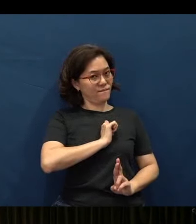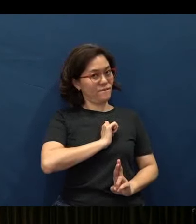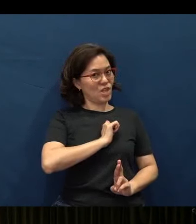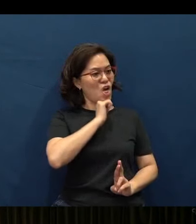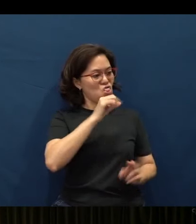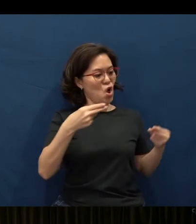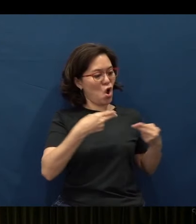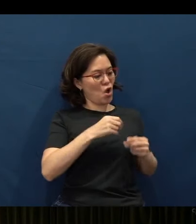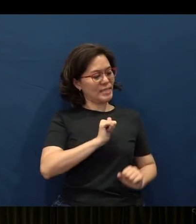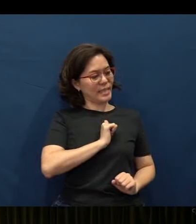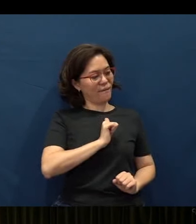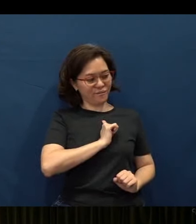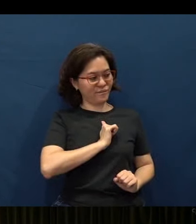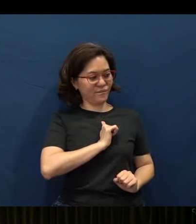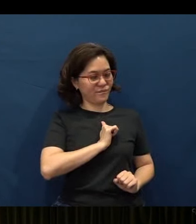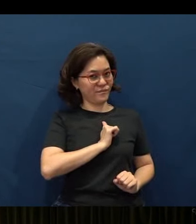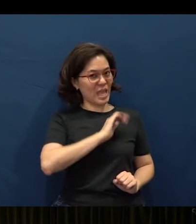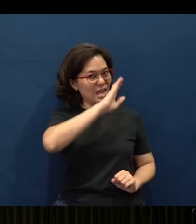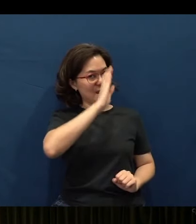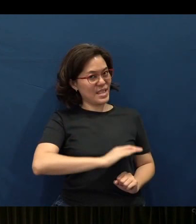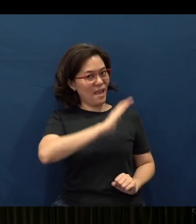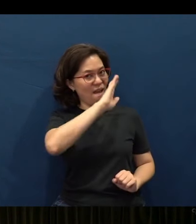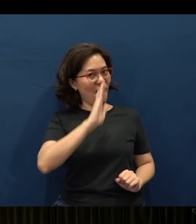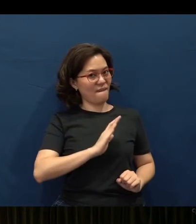hurt yourself, that you never degrade yourself.